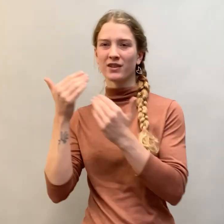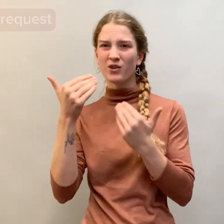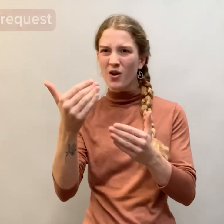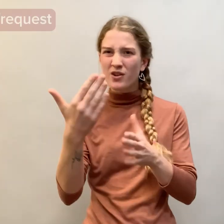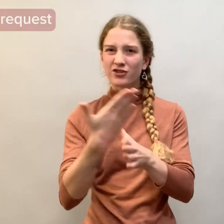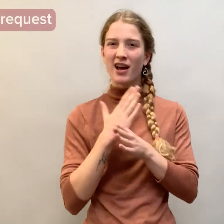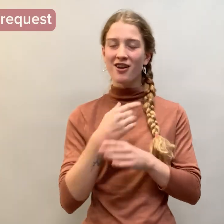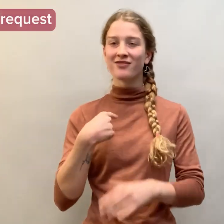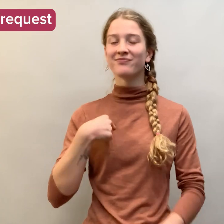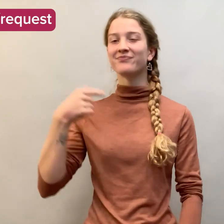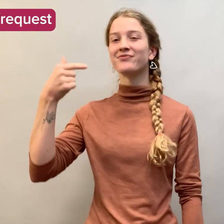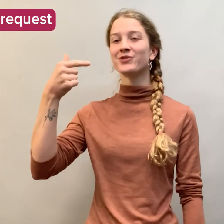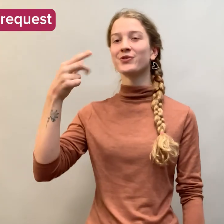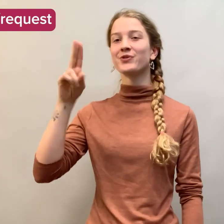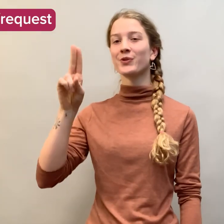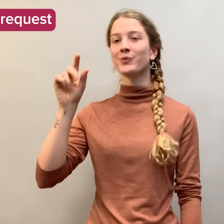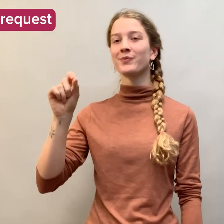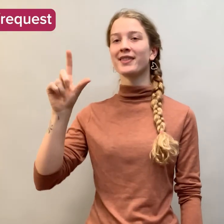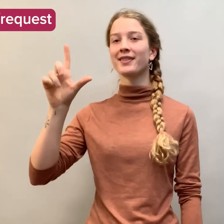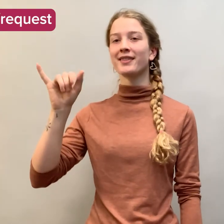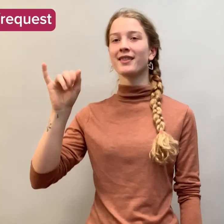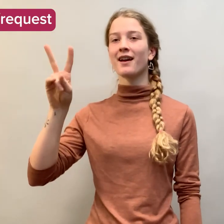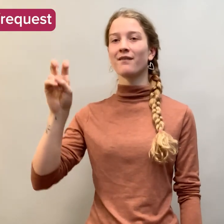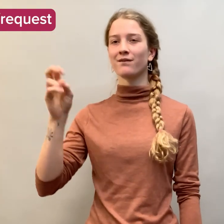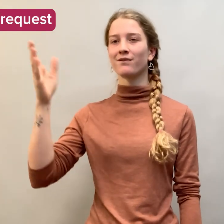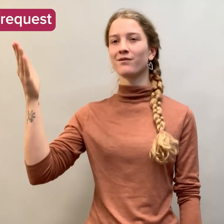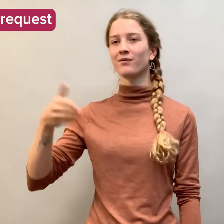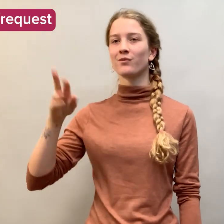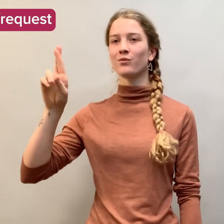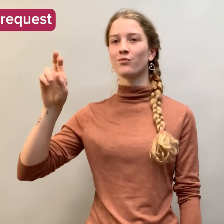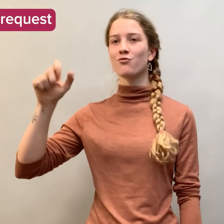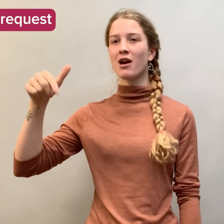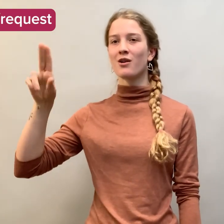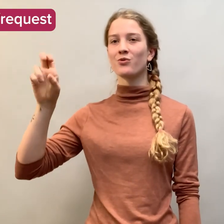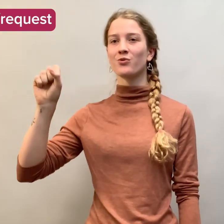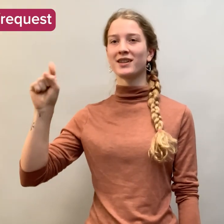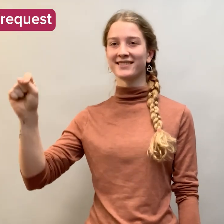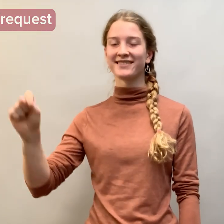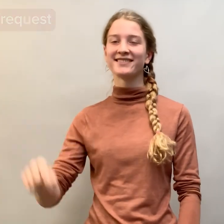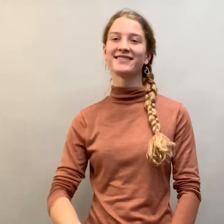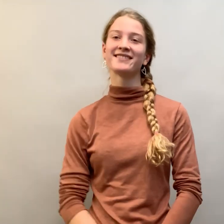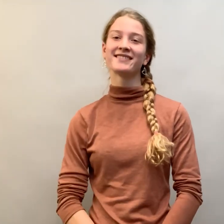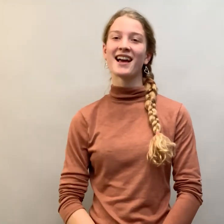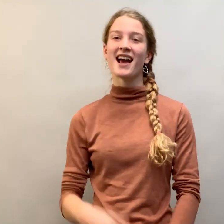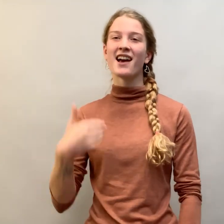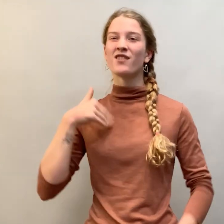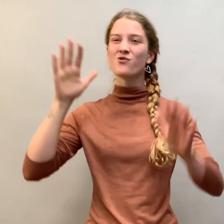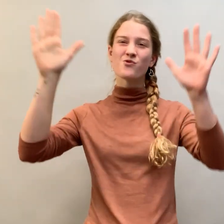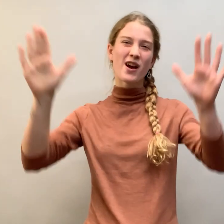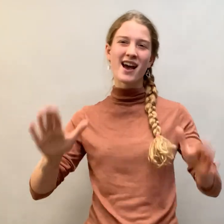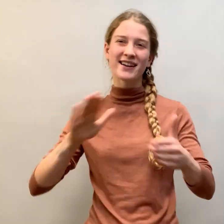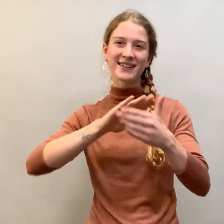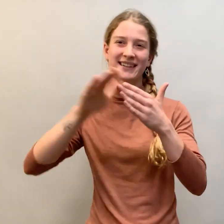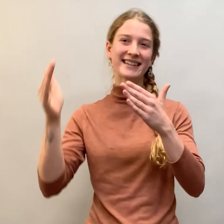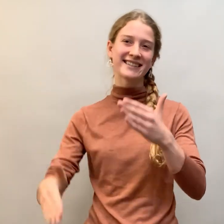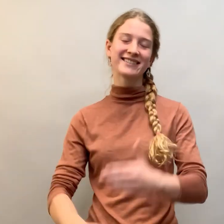share it with us at gu.live/request. Have a great weekend!